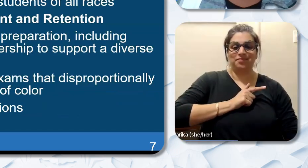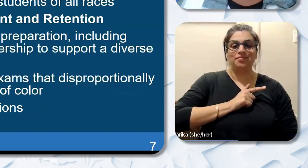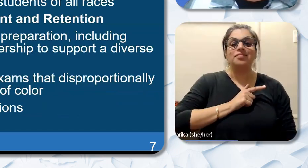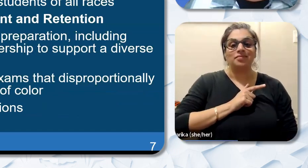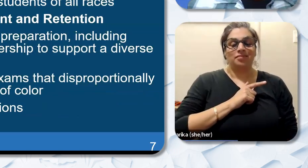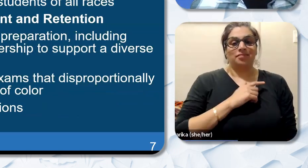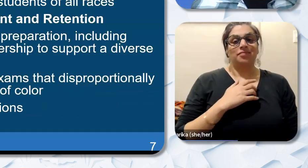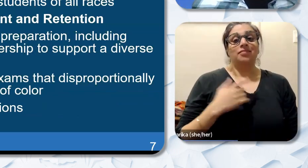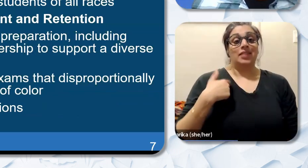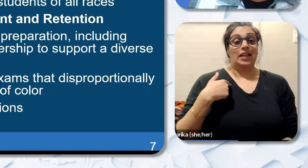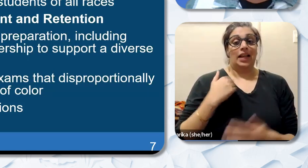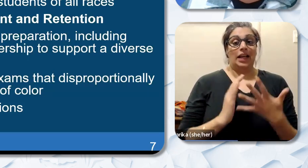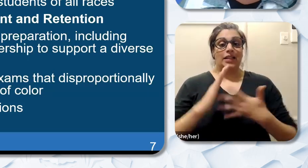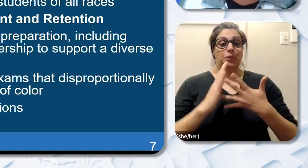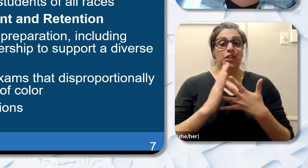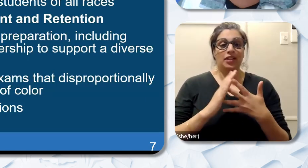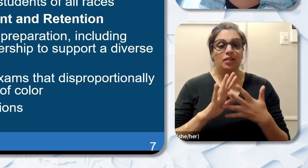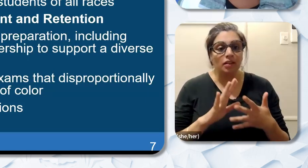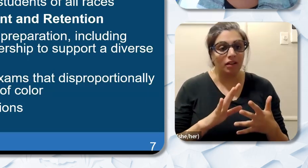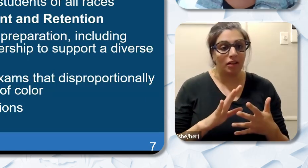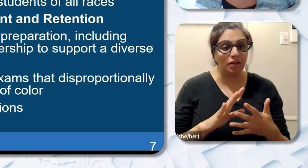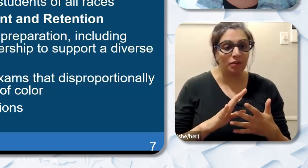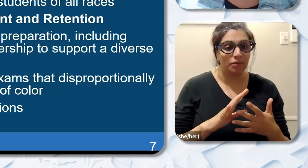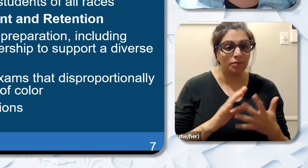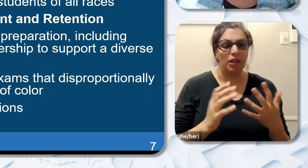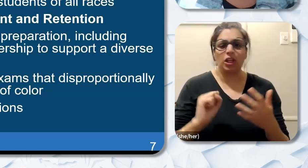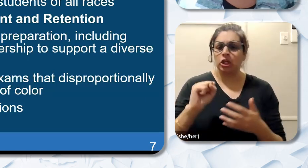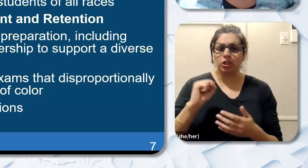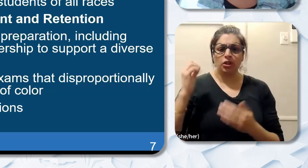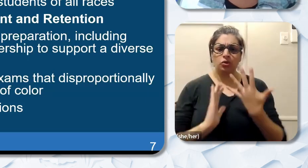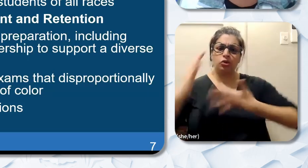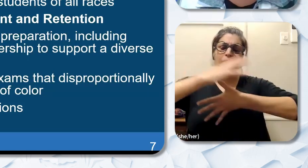Measurement and Administration Branch Sarah here at the California Department of Education and